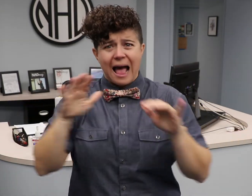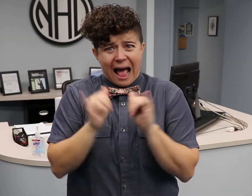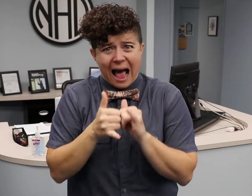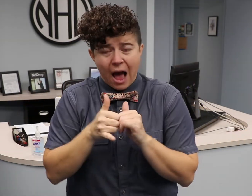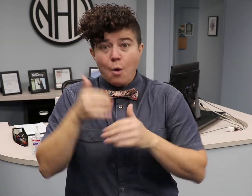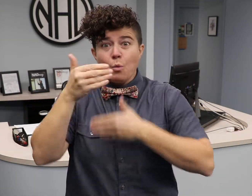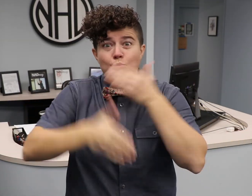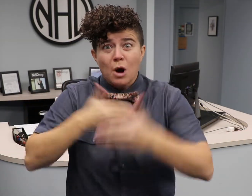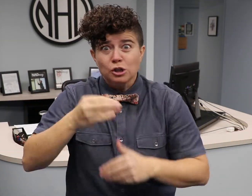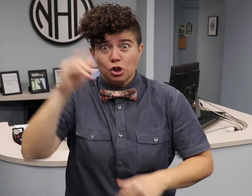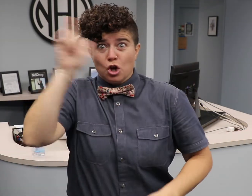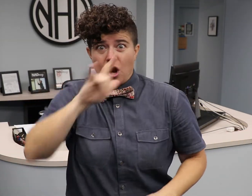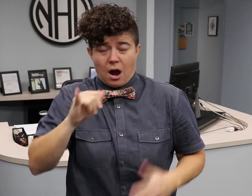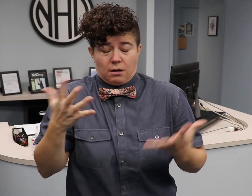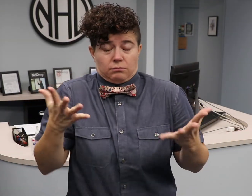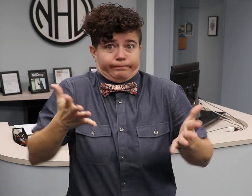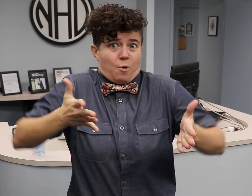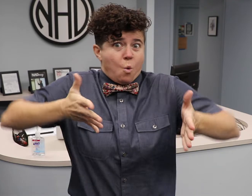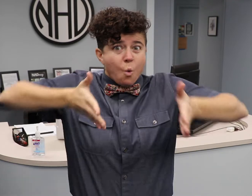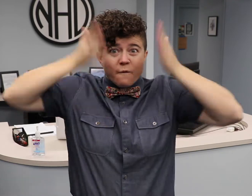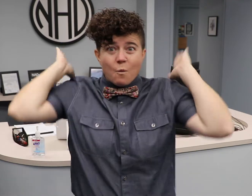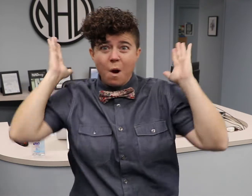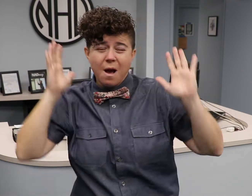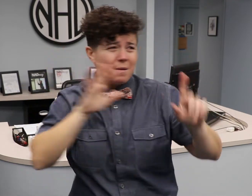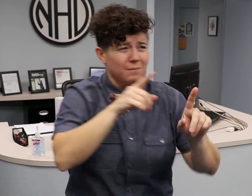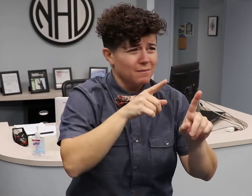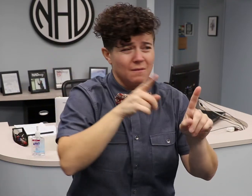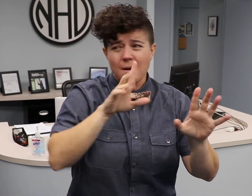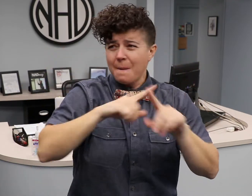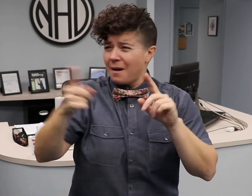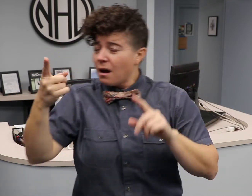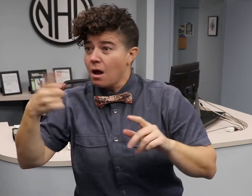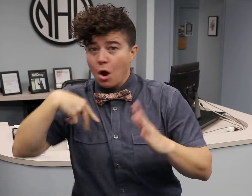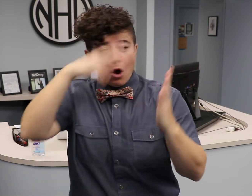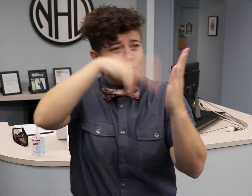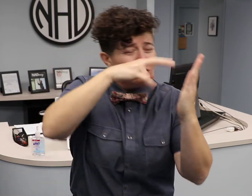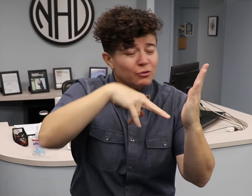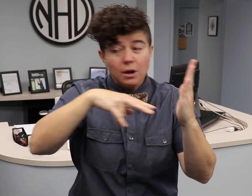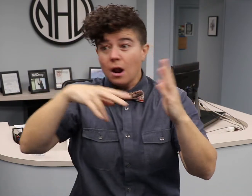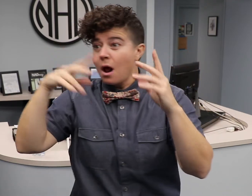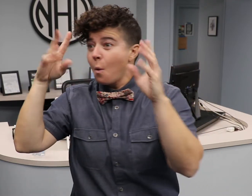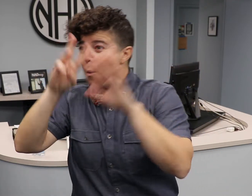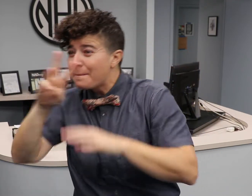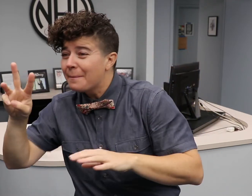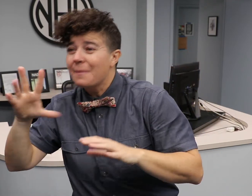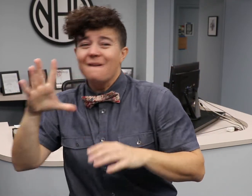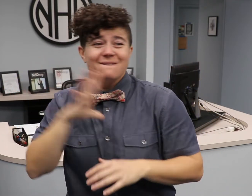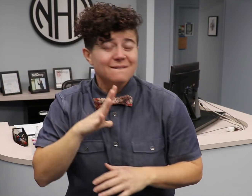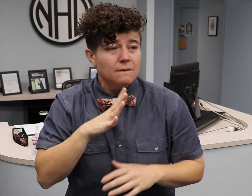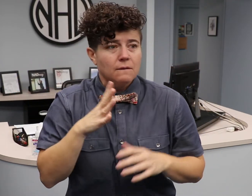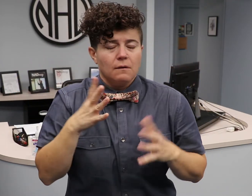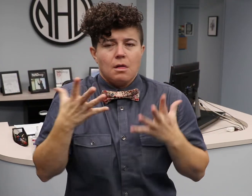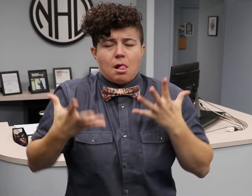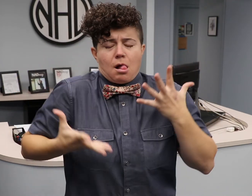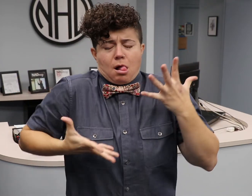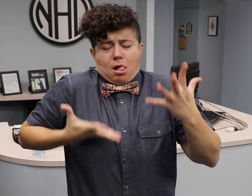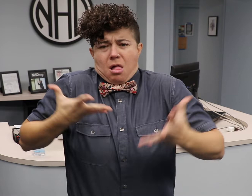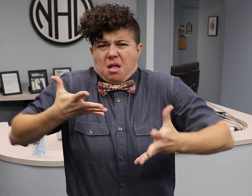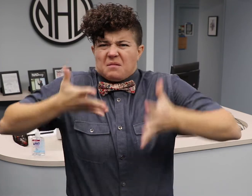It's overwhelming to figure out what the process looks like.